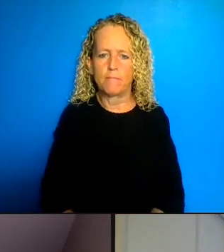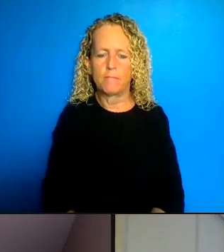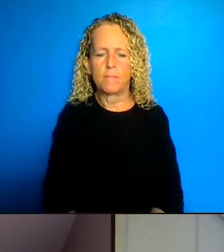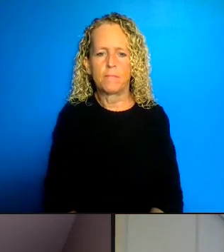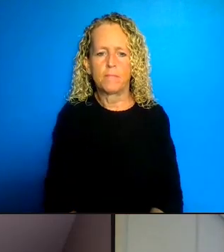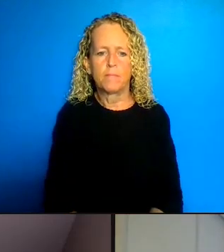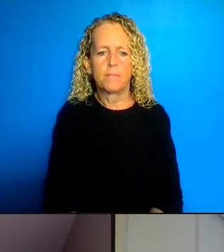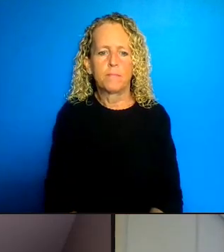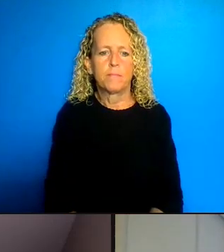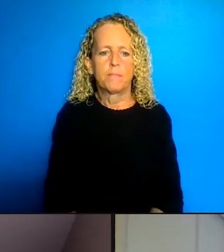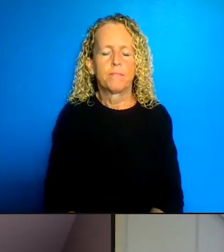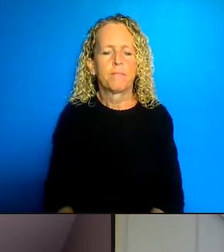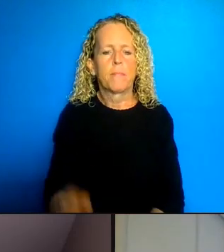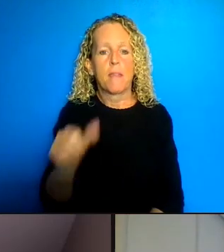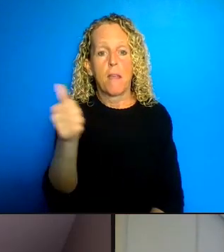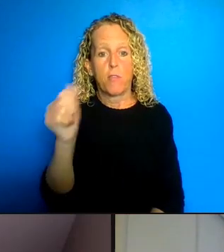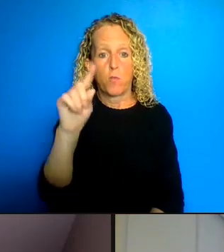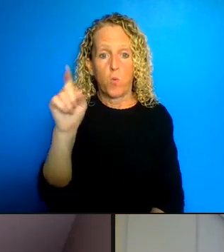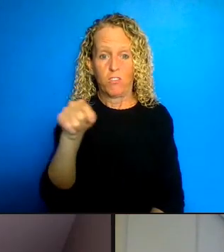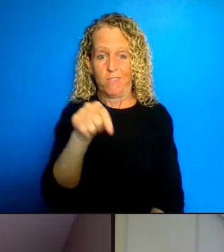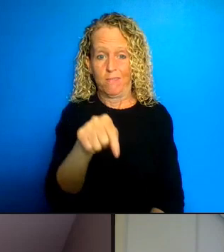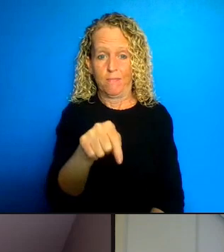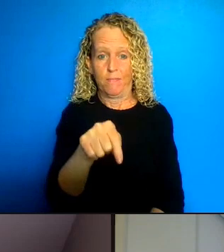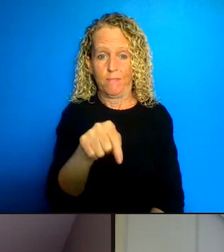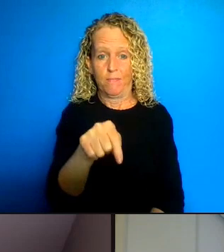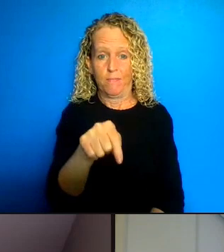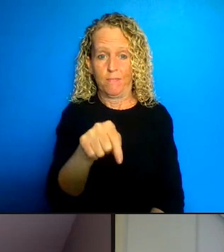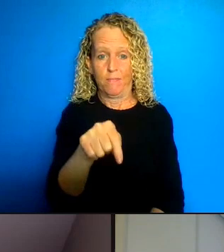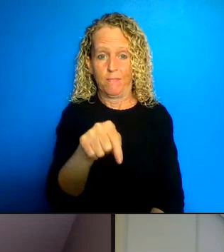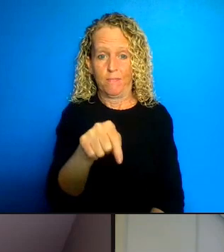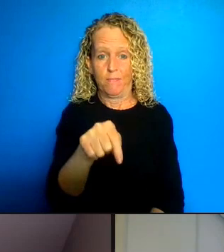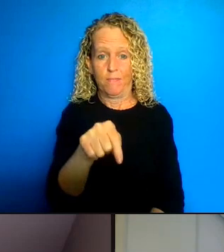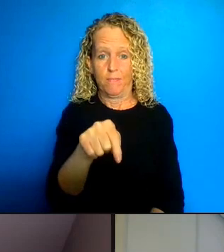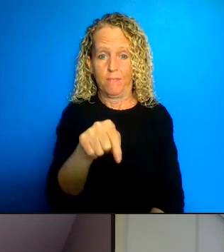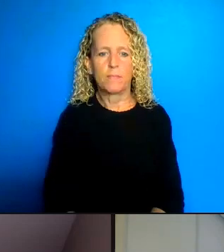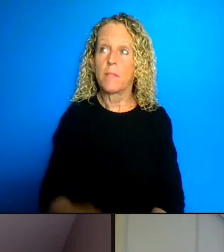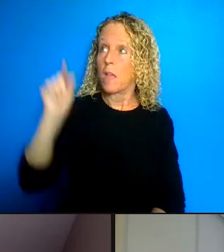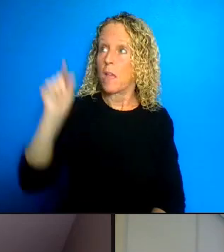do you think there ways that governments could better build venerable communities